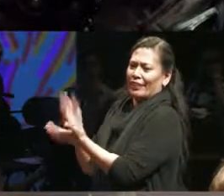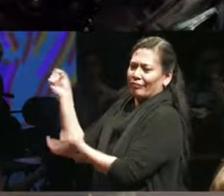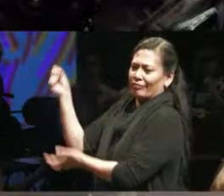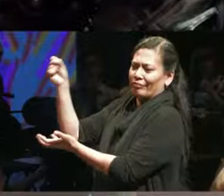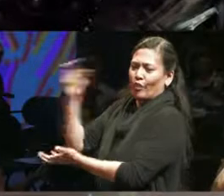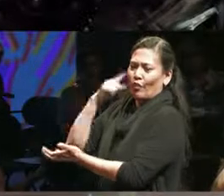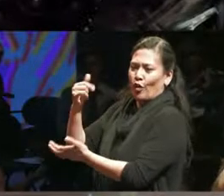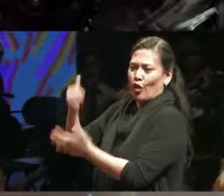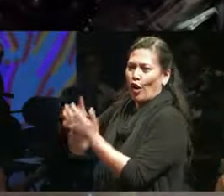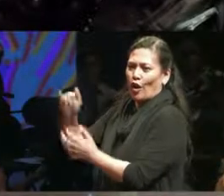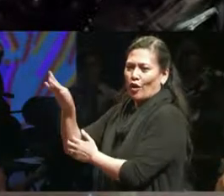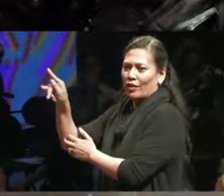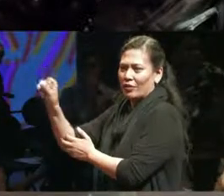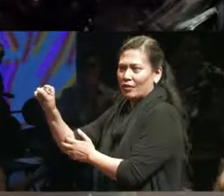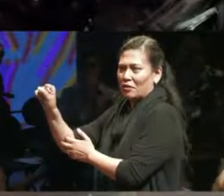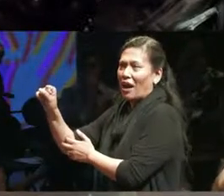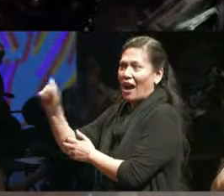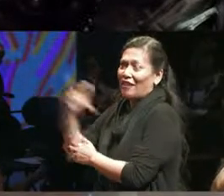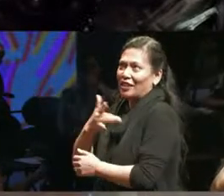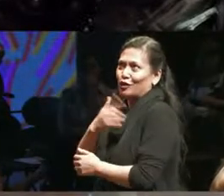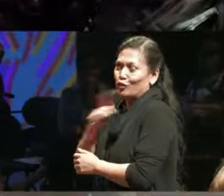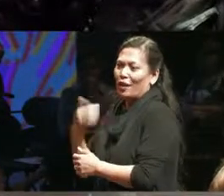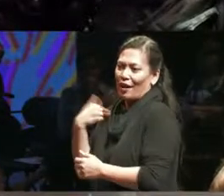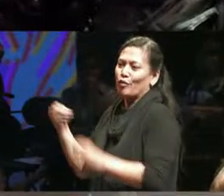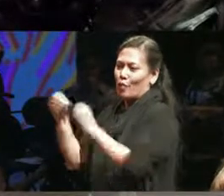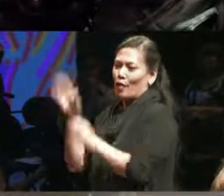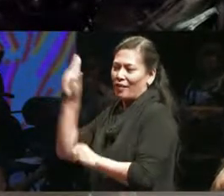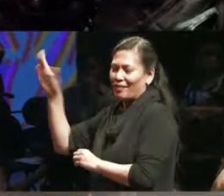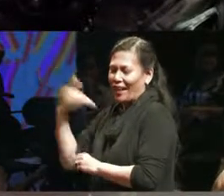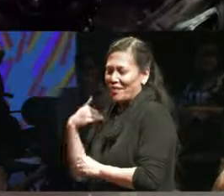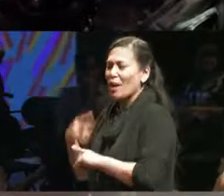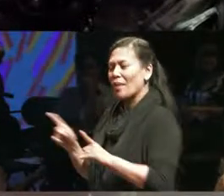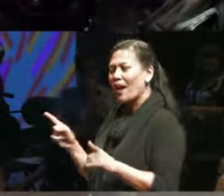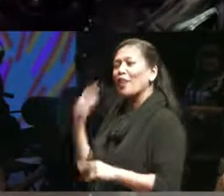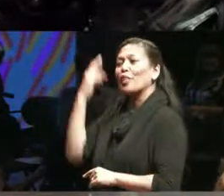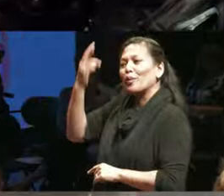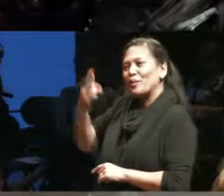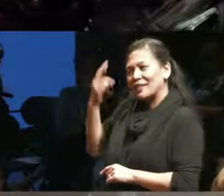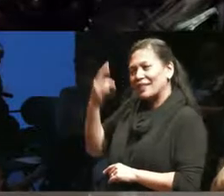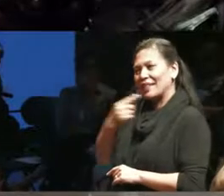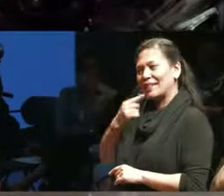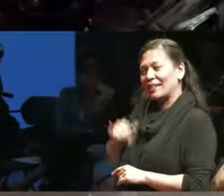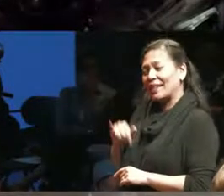think that's probably true as well it's because the United Kingdom